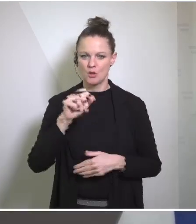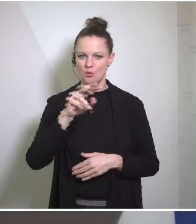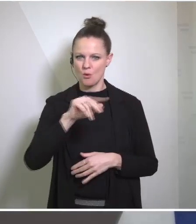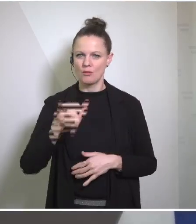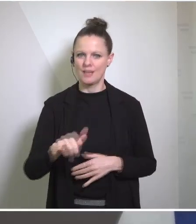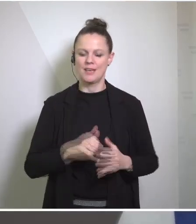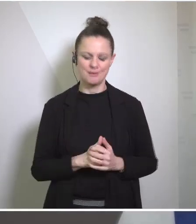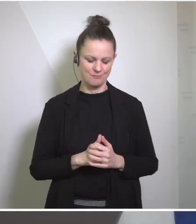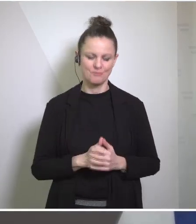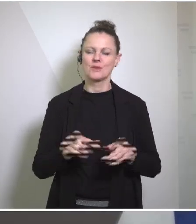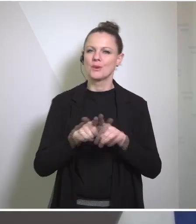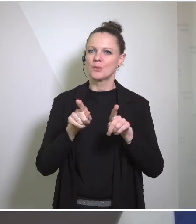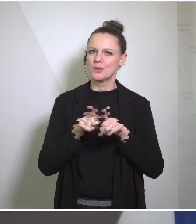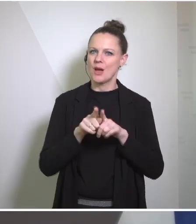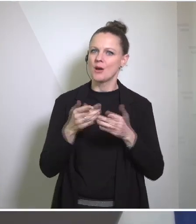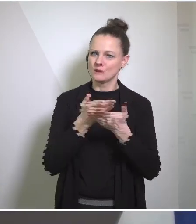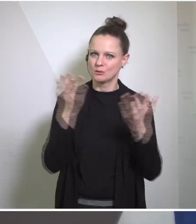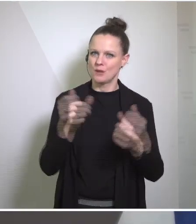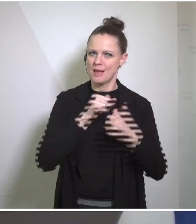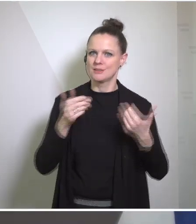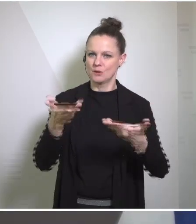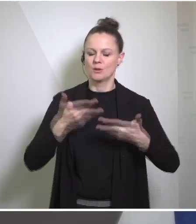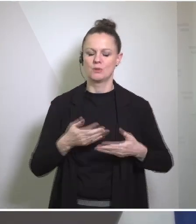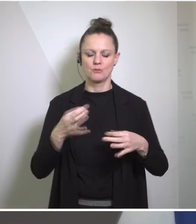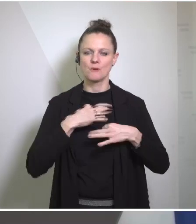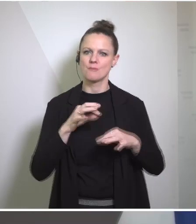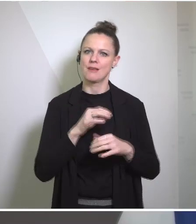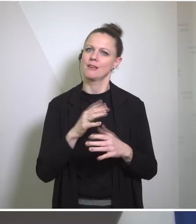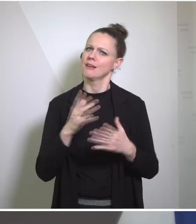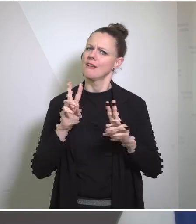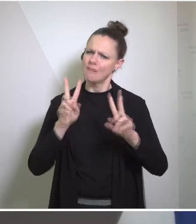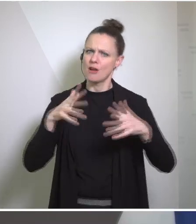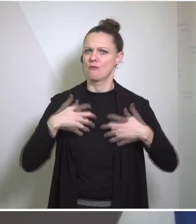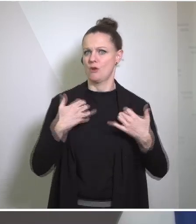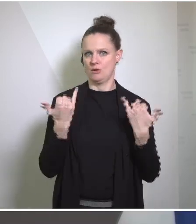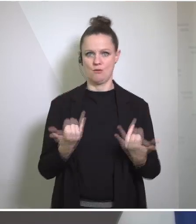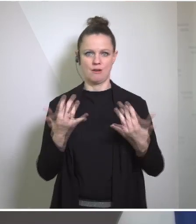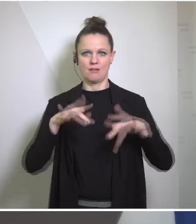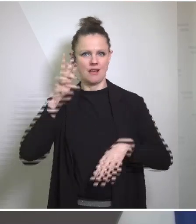warm welcome to you. It is a treat and pleasure to have you here in Vienna. And I believe your